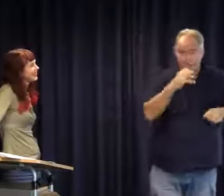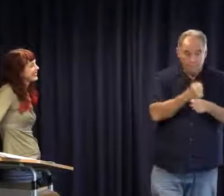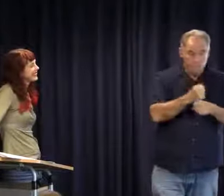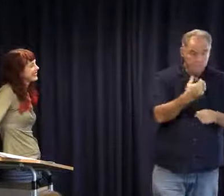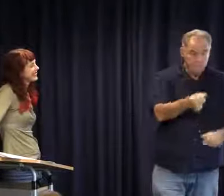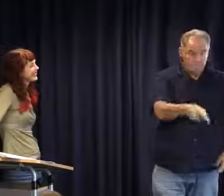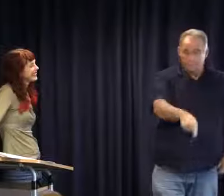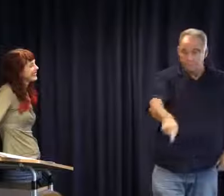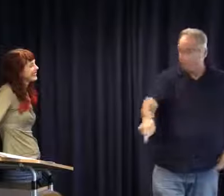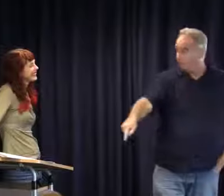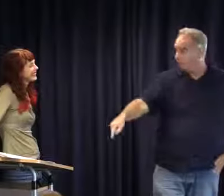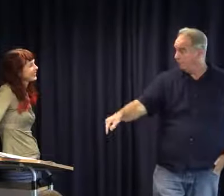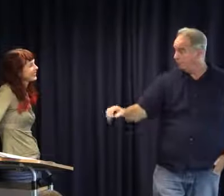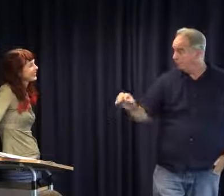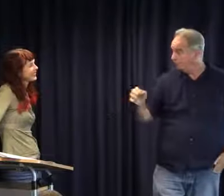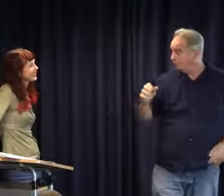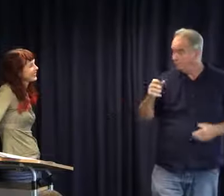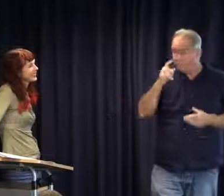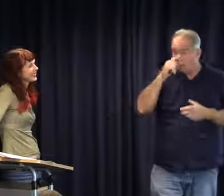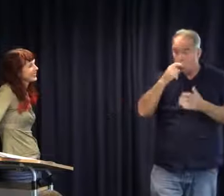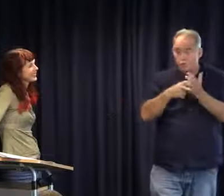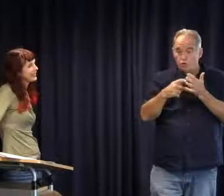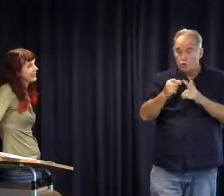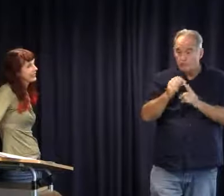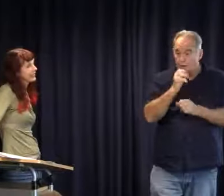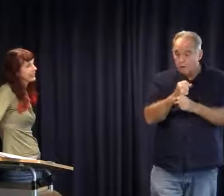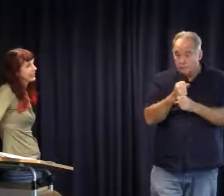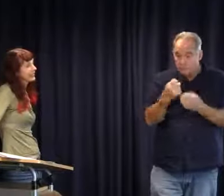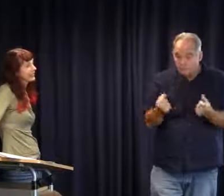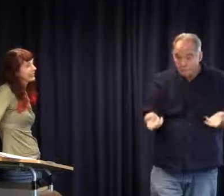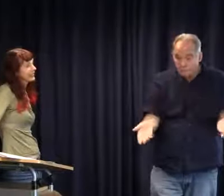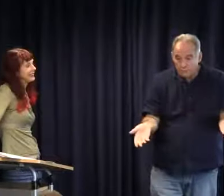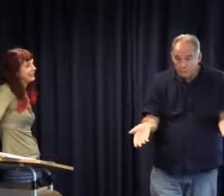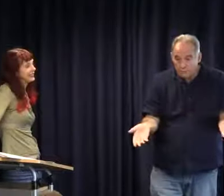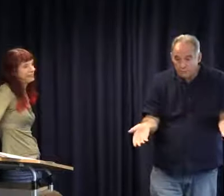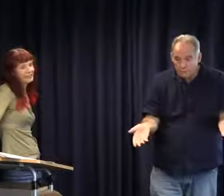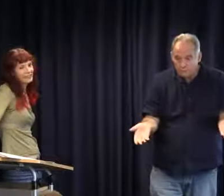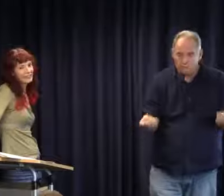mentioned. Do we have any government representatives here today? Any people representing the state